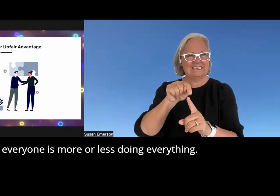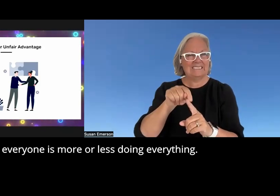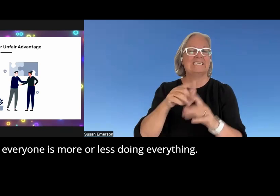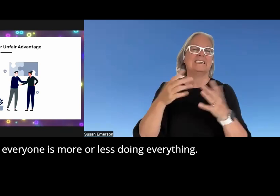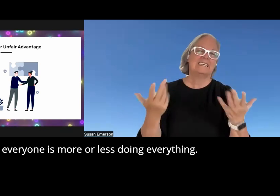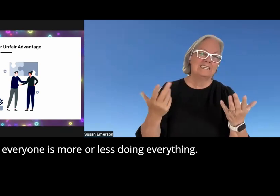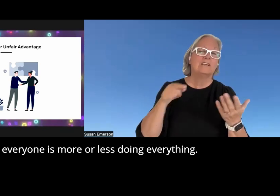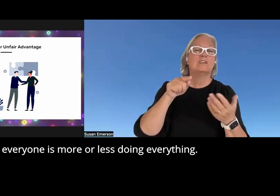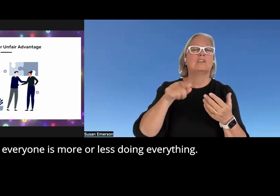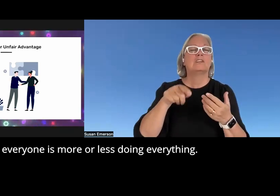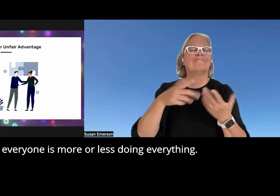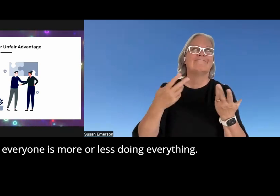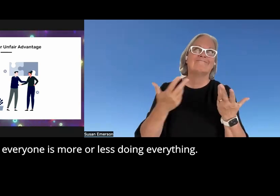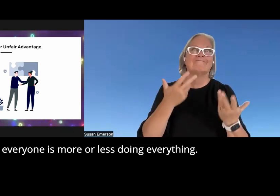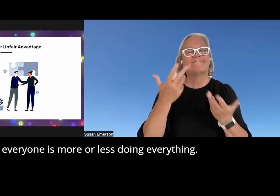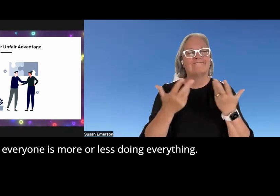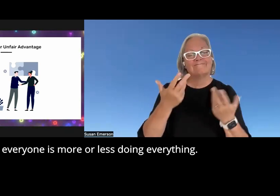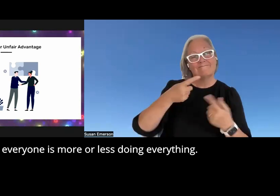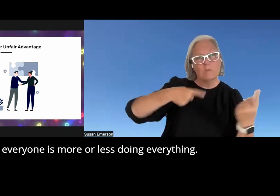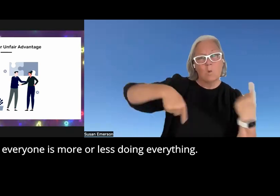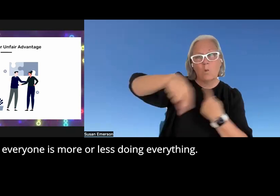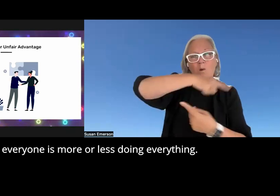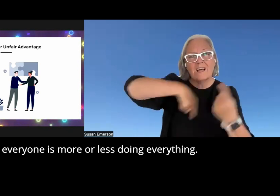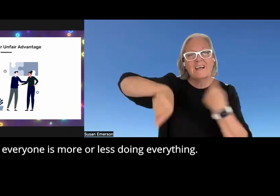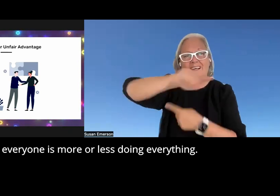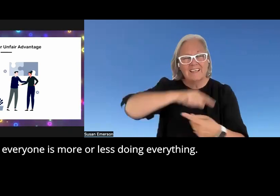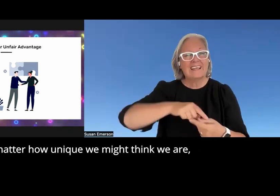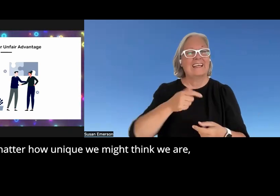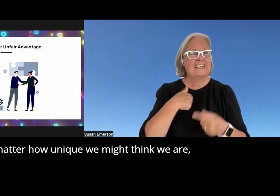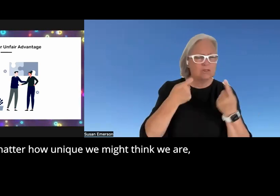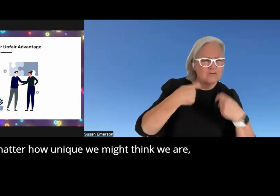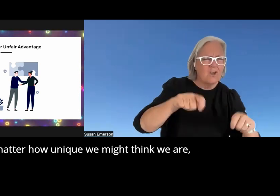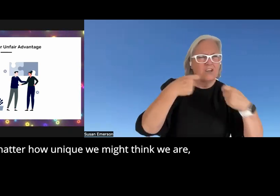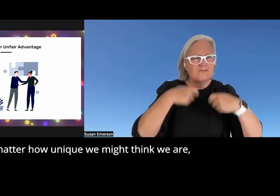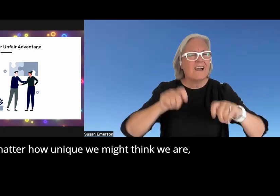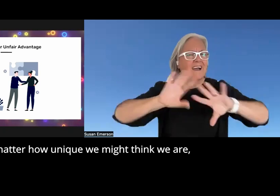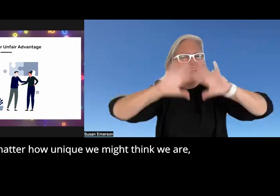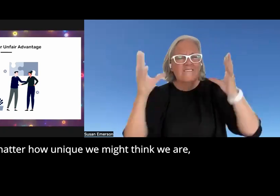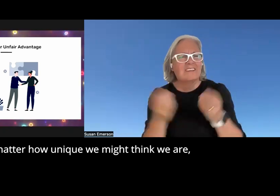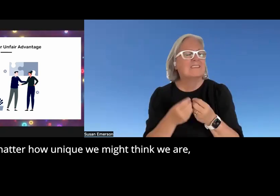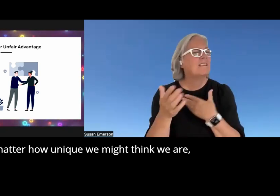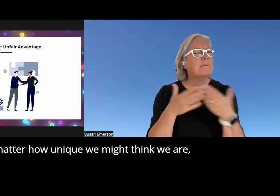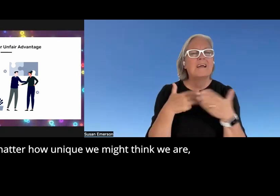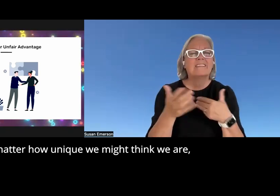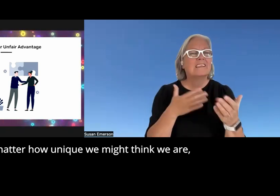facing is that everyone is more or less doing everything no matter how unique we might think